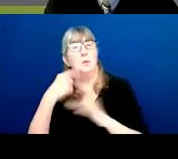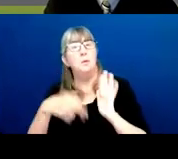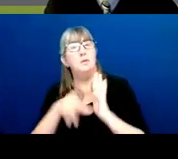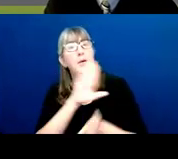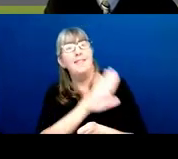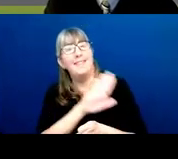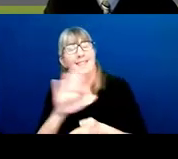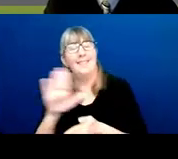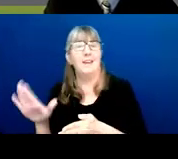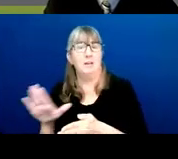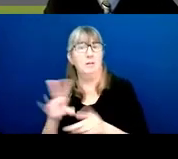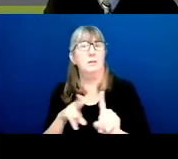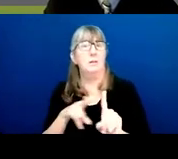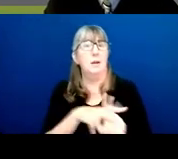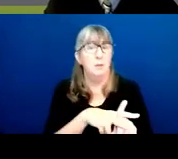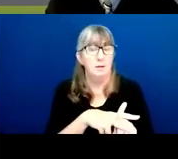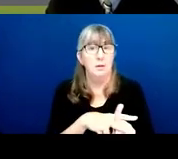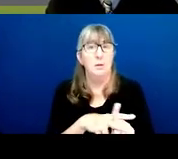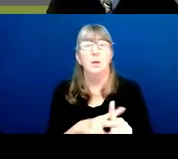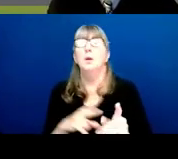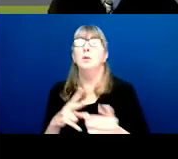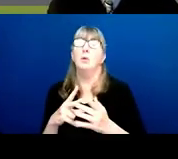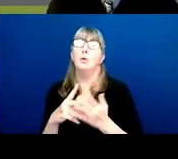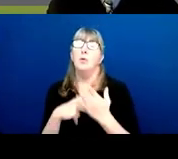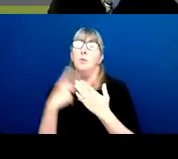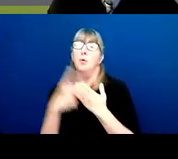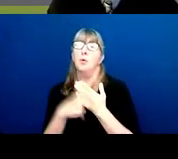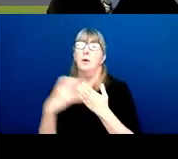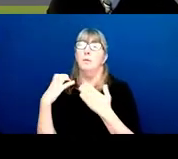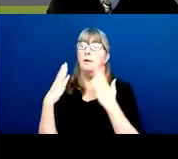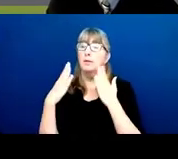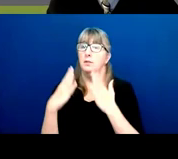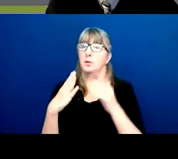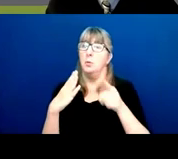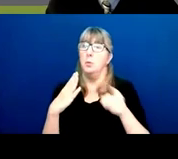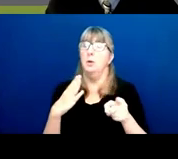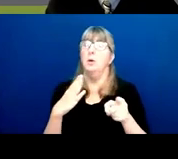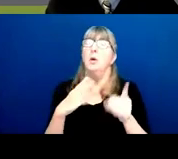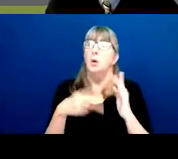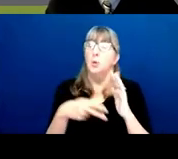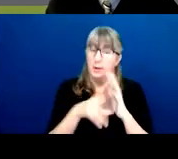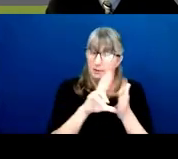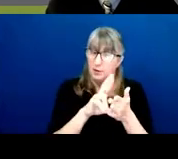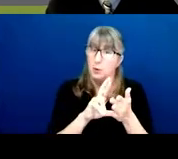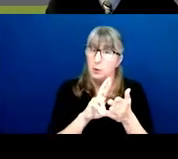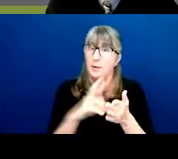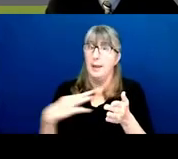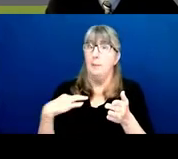So the program officer will review the applications assigned to them and make their opinions